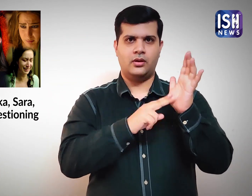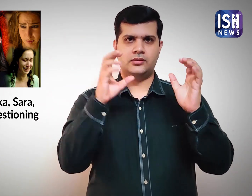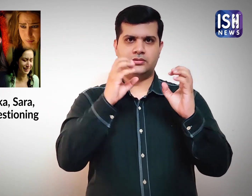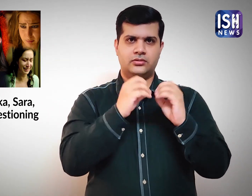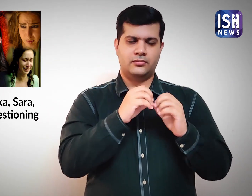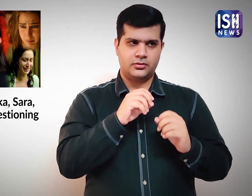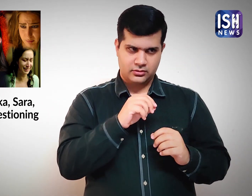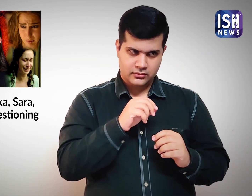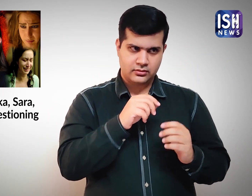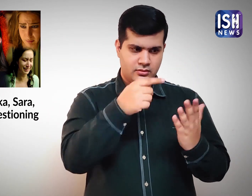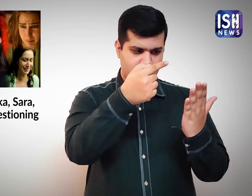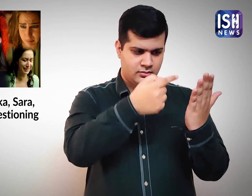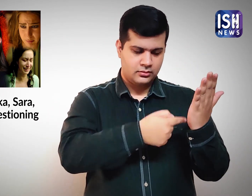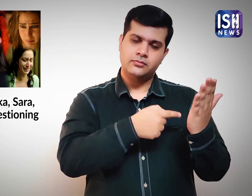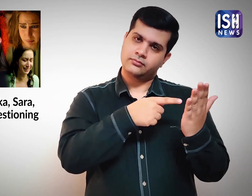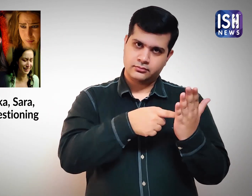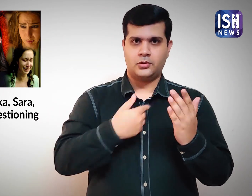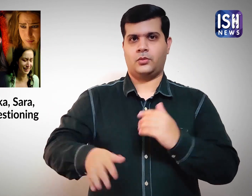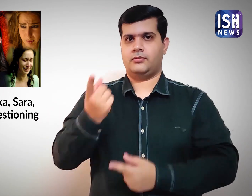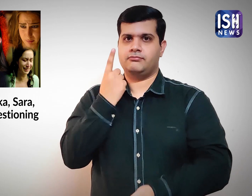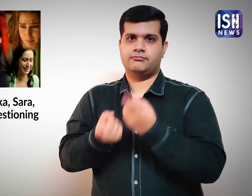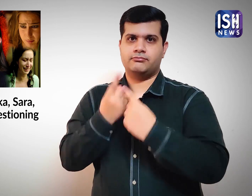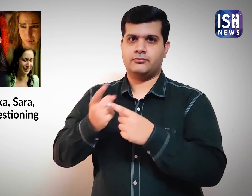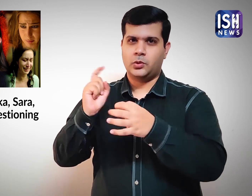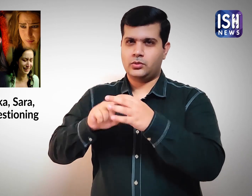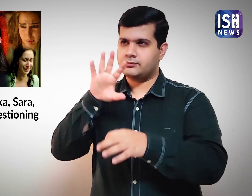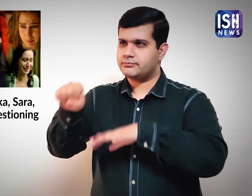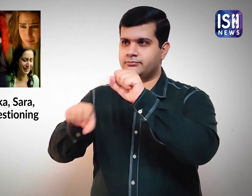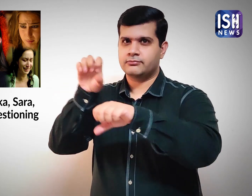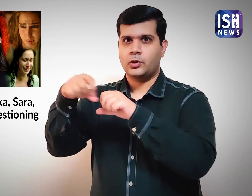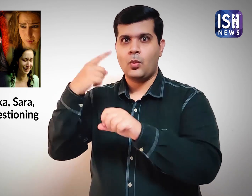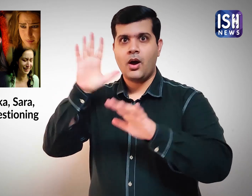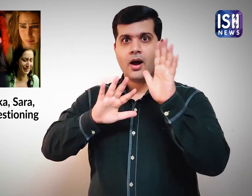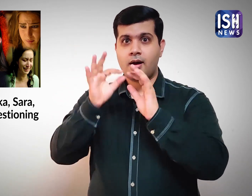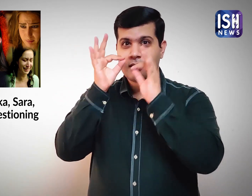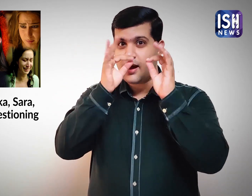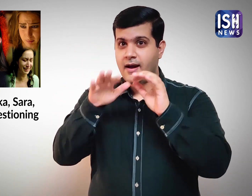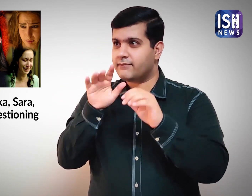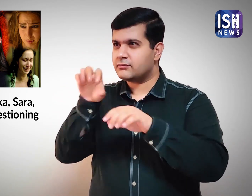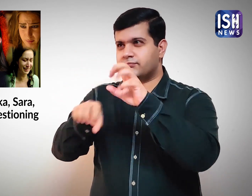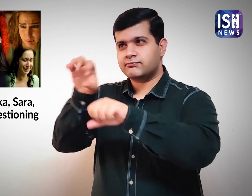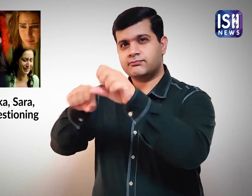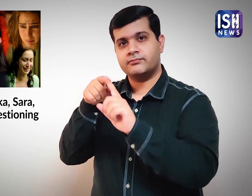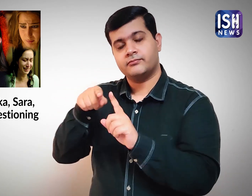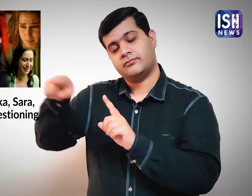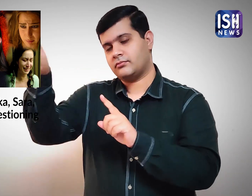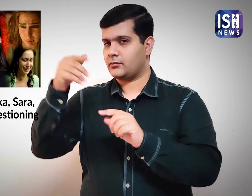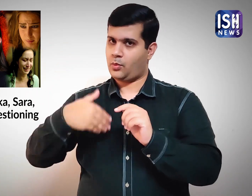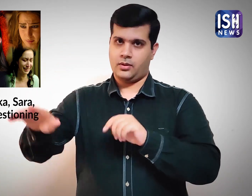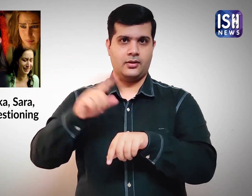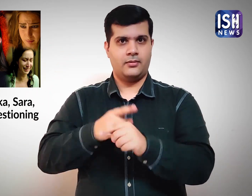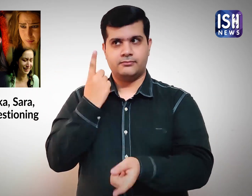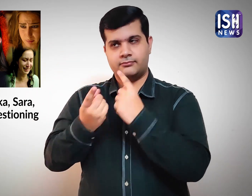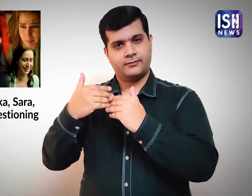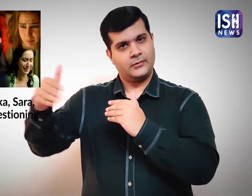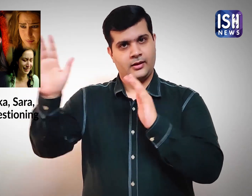The NCB has started investigating bollywood actors who are consuming drugs.